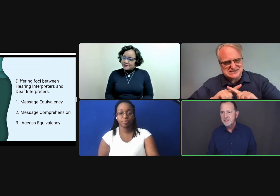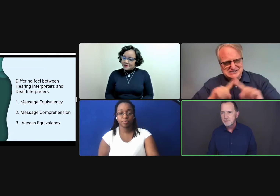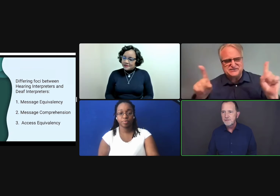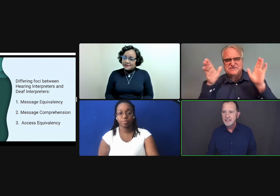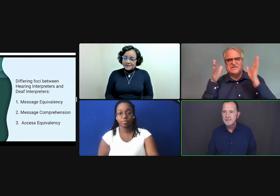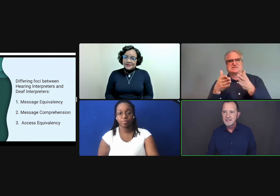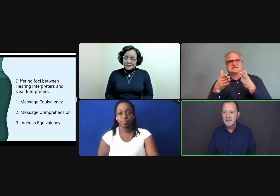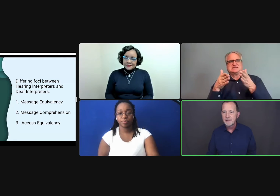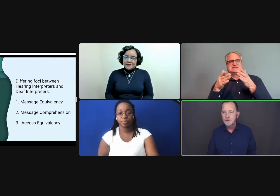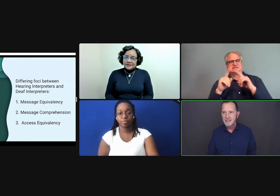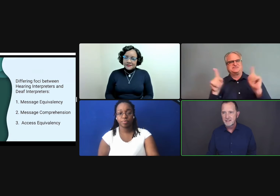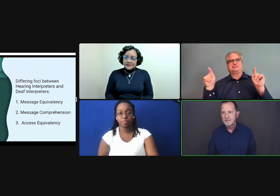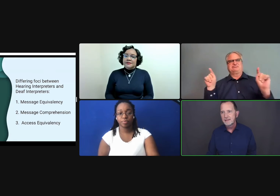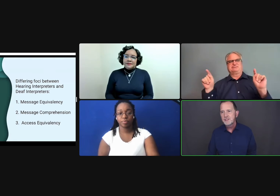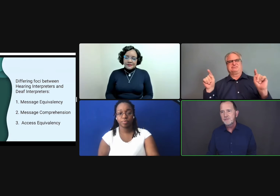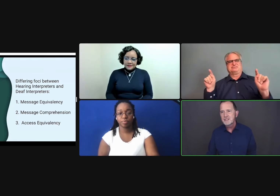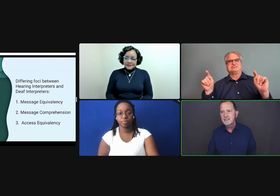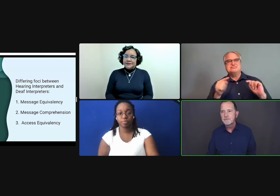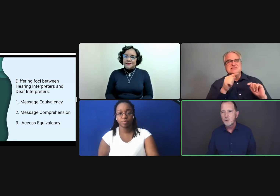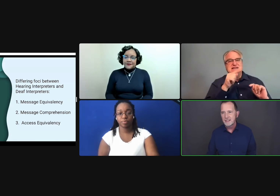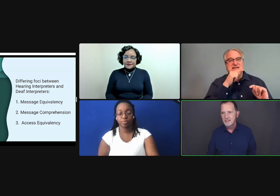we do find some distinct differences. And they're differences in focus.